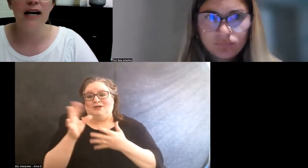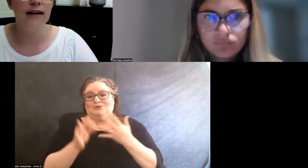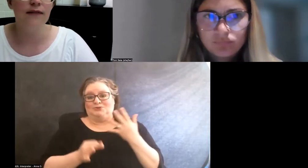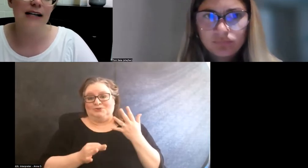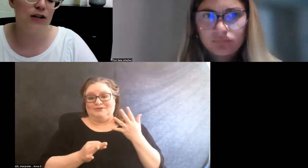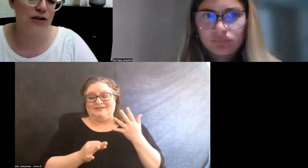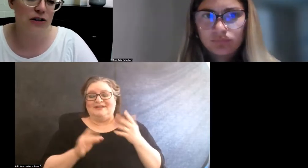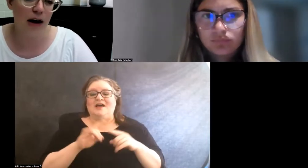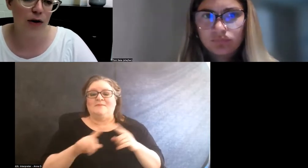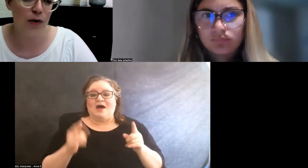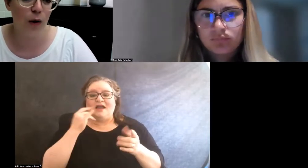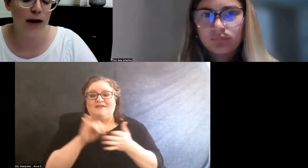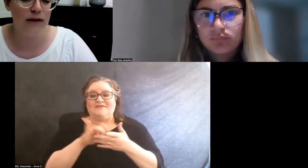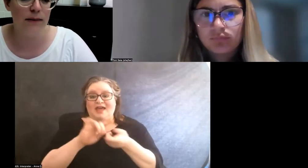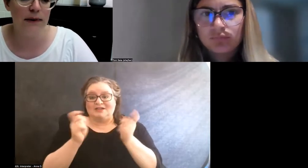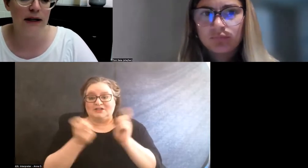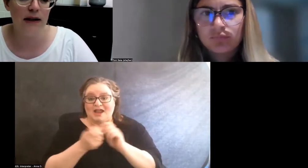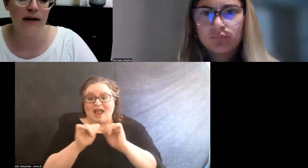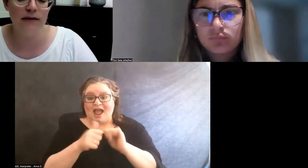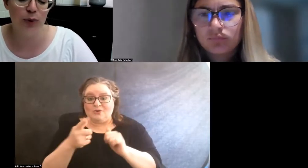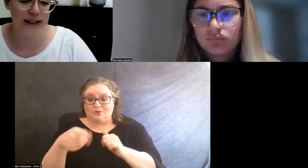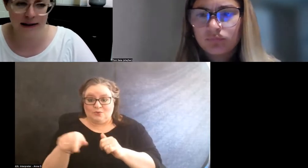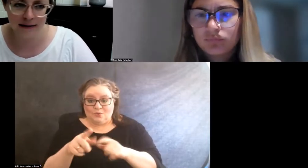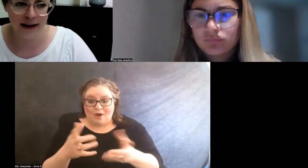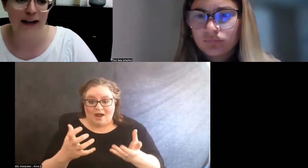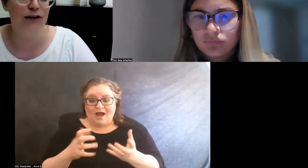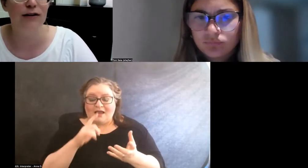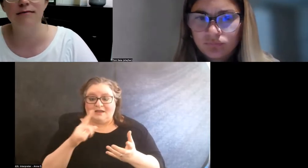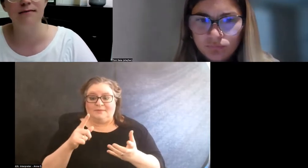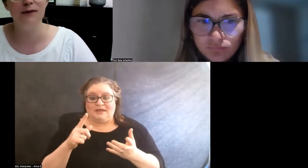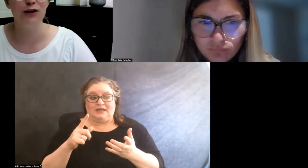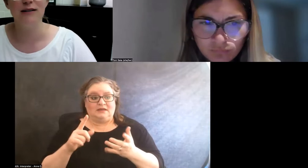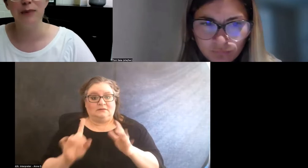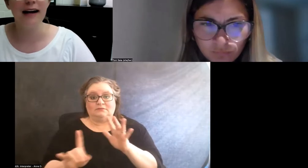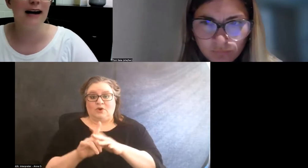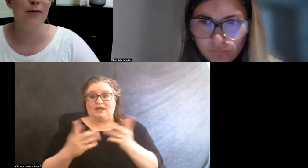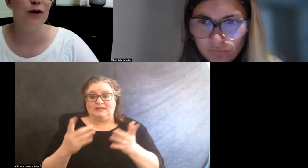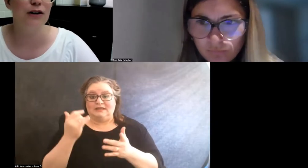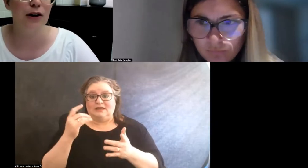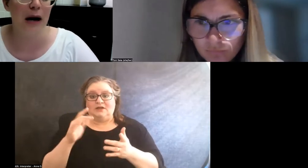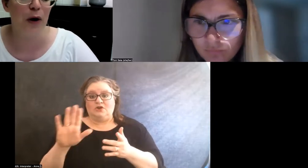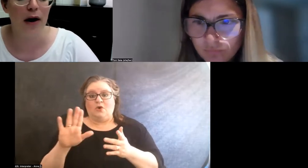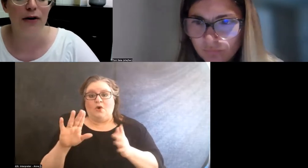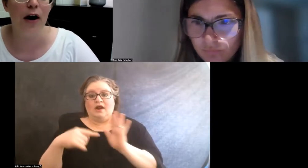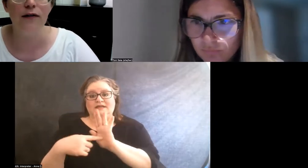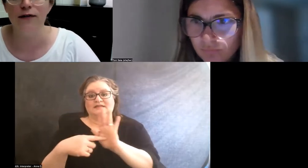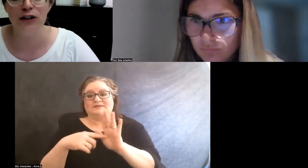But if that changes how you want to be present, like your display name or your camera on or off,